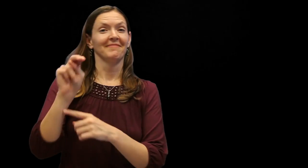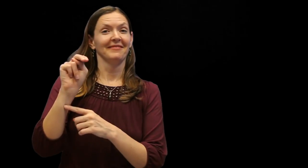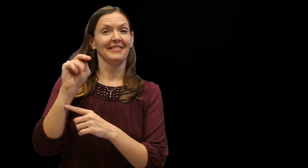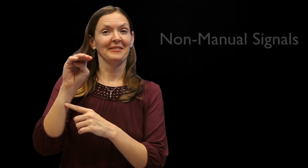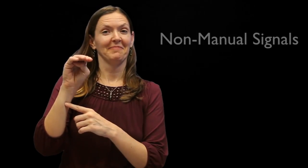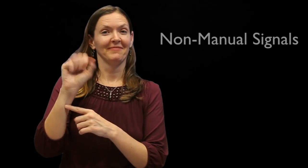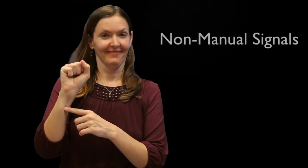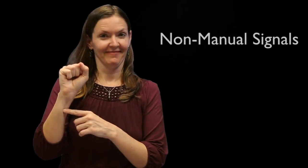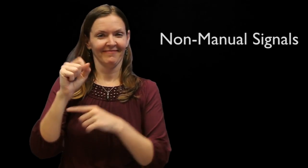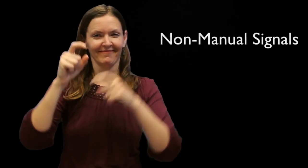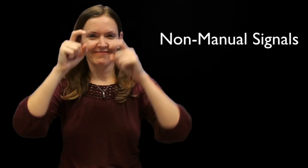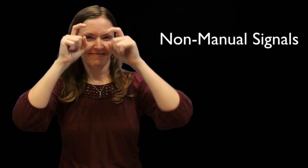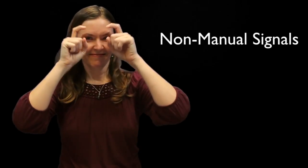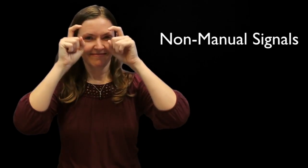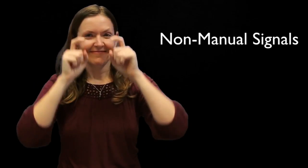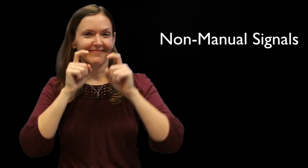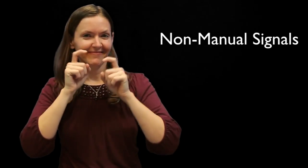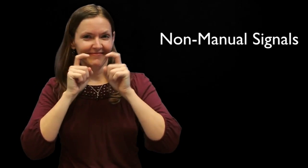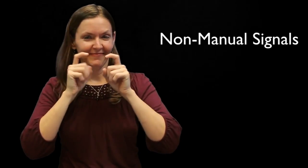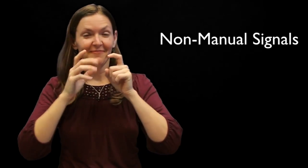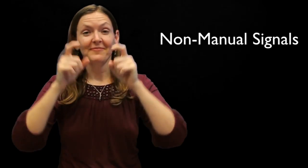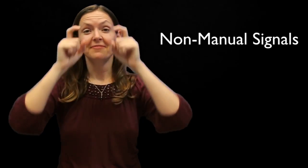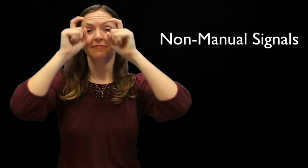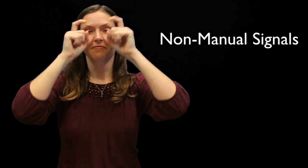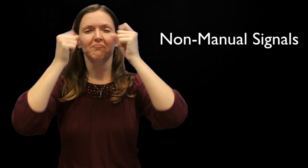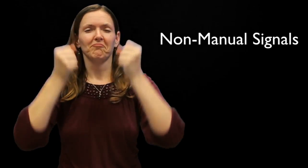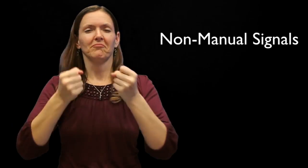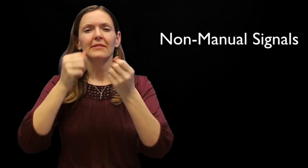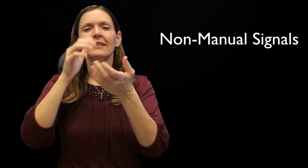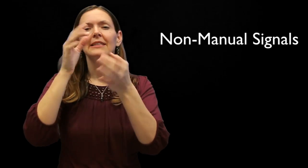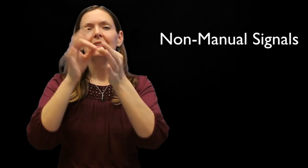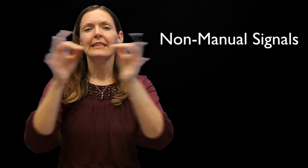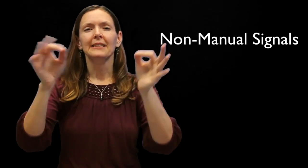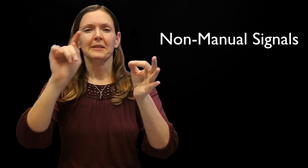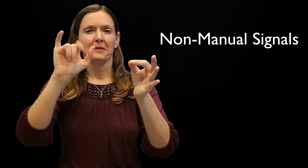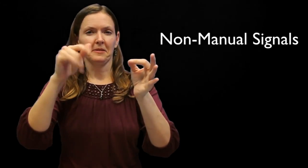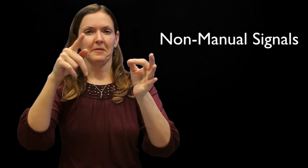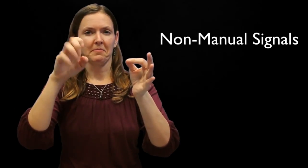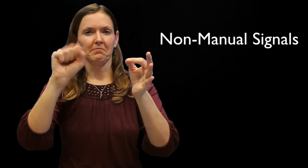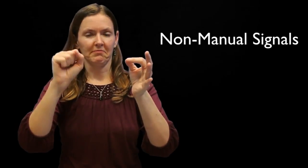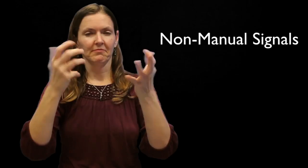Non-manual signals. Eyebrow grammar is predominately used to identify sentence types.